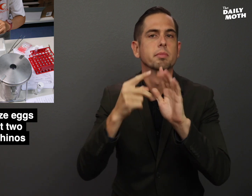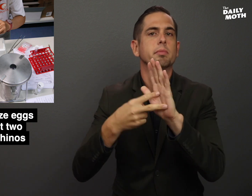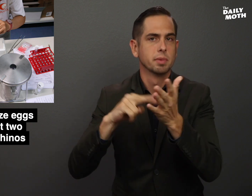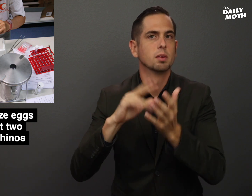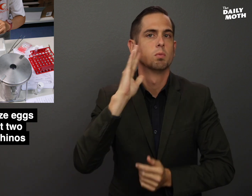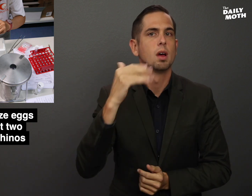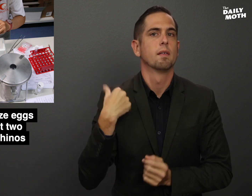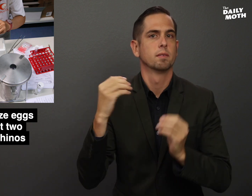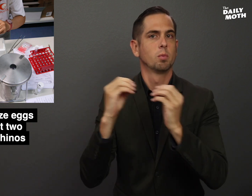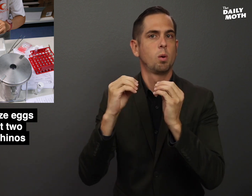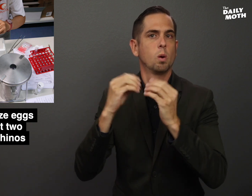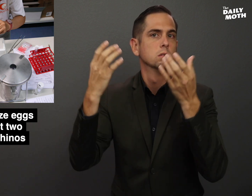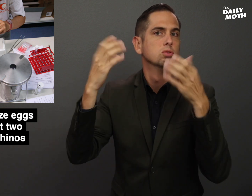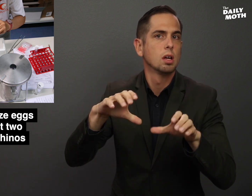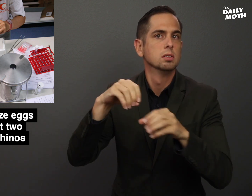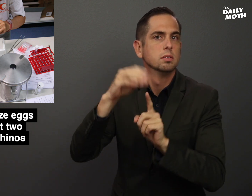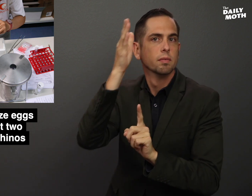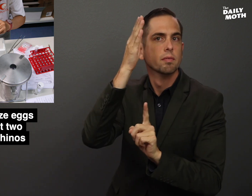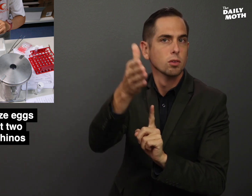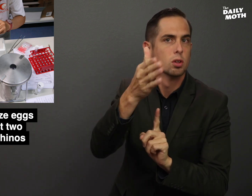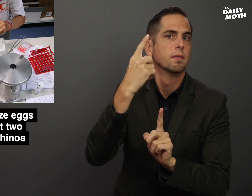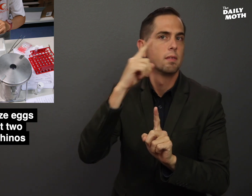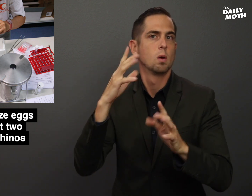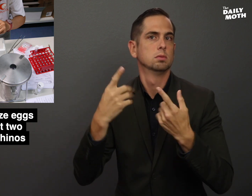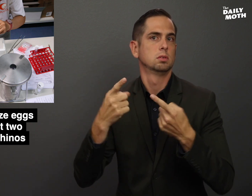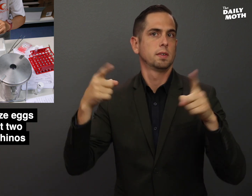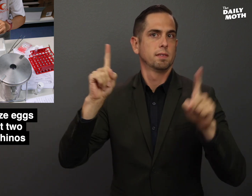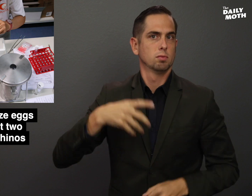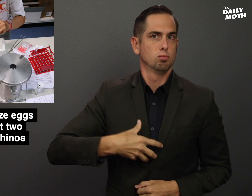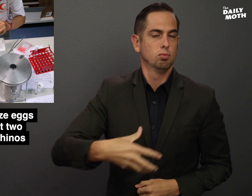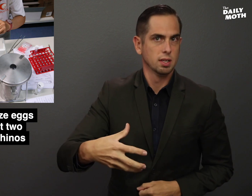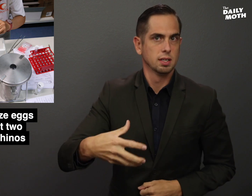so there will be more chances in the future for a successful pregnancy.